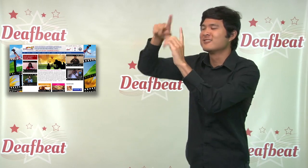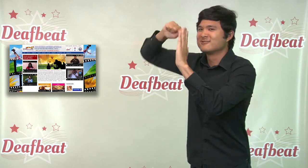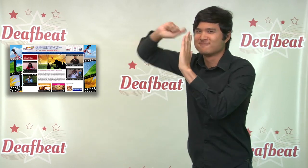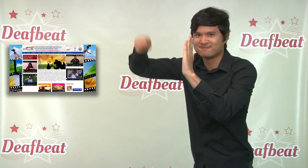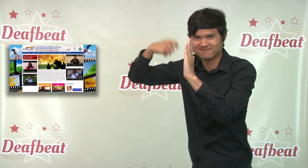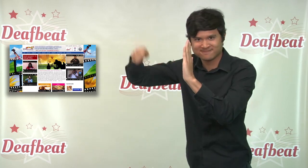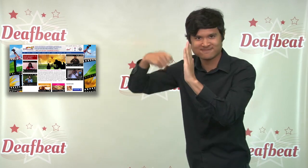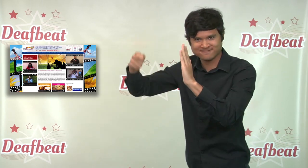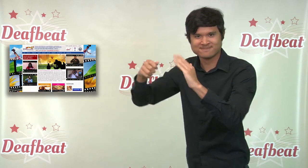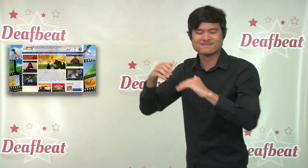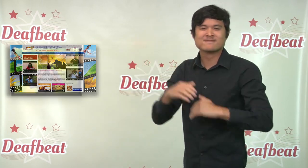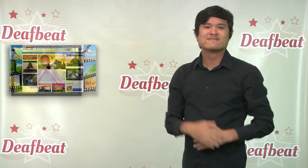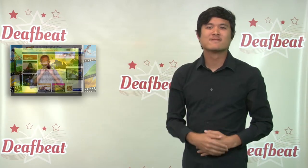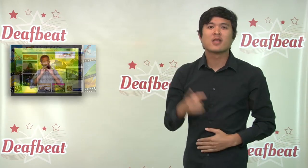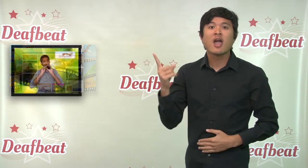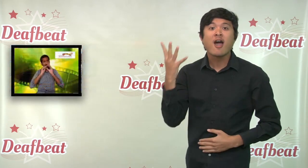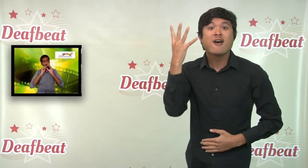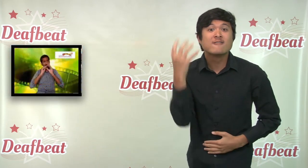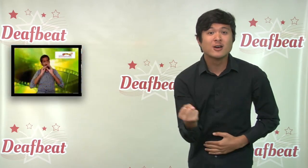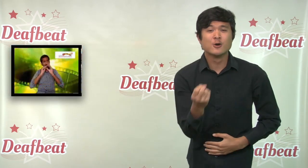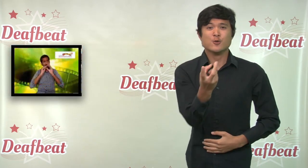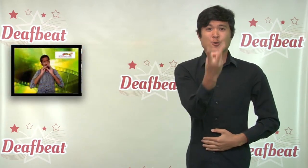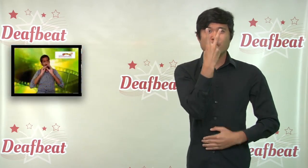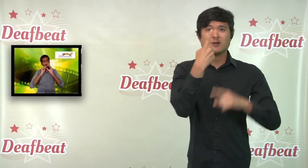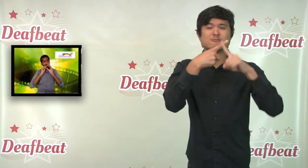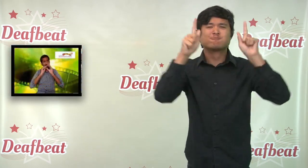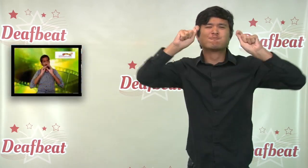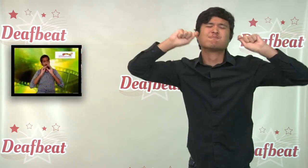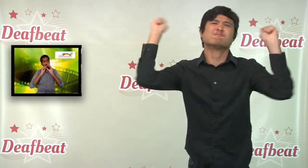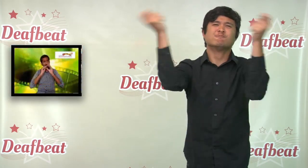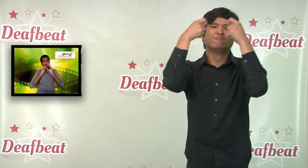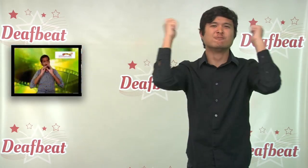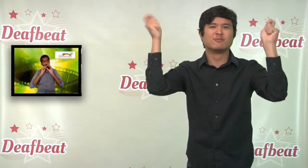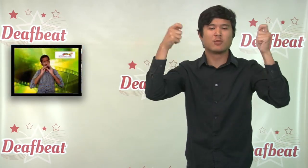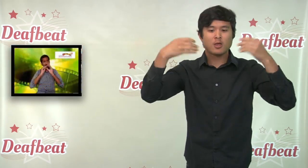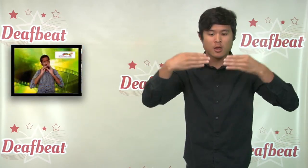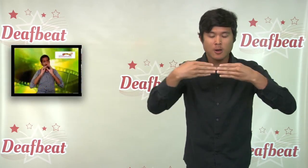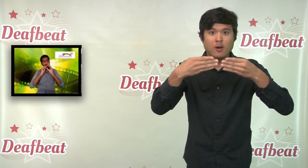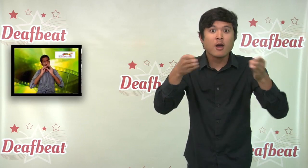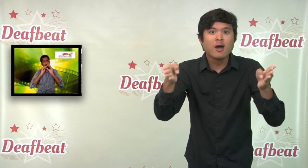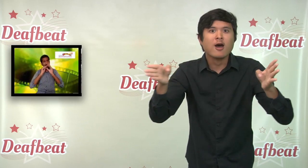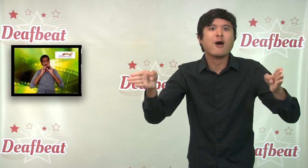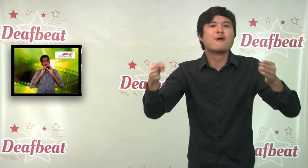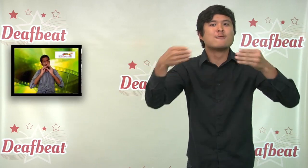goers to view them as well! There will